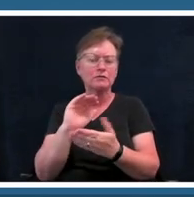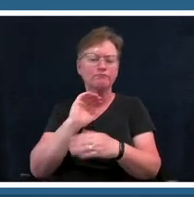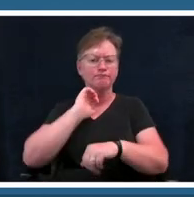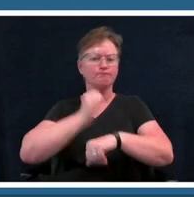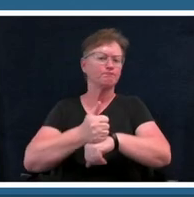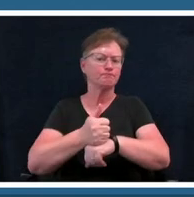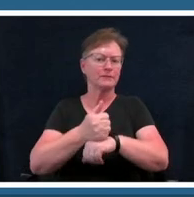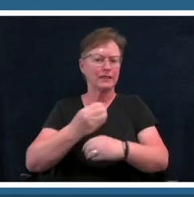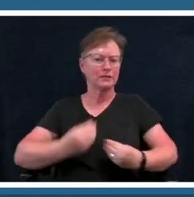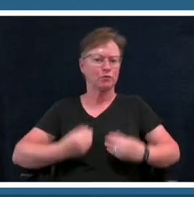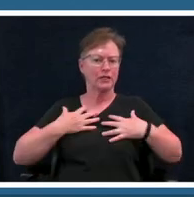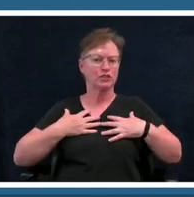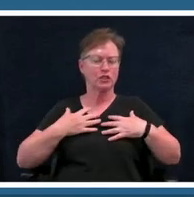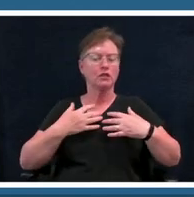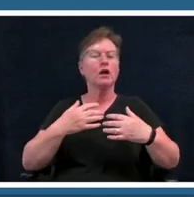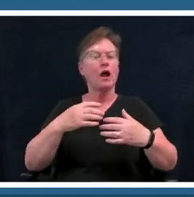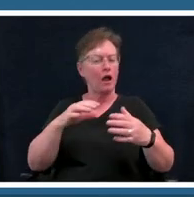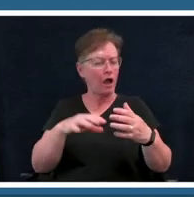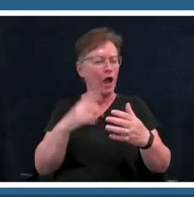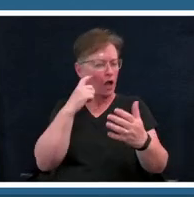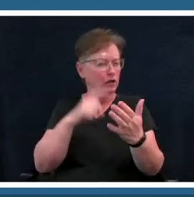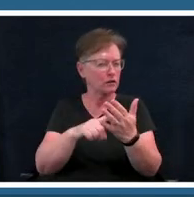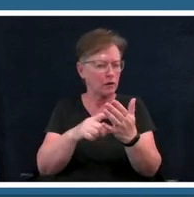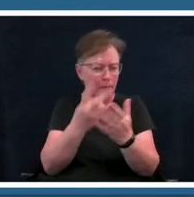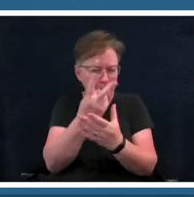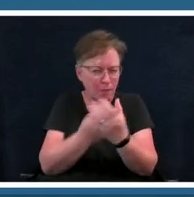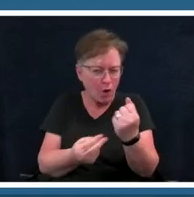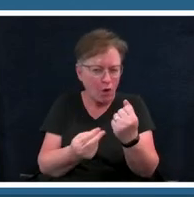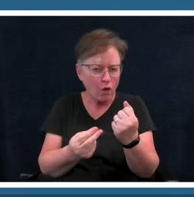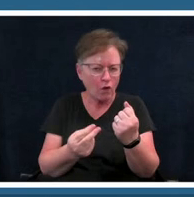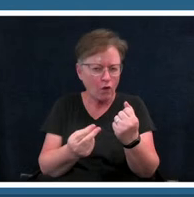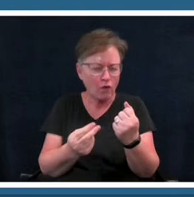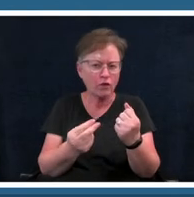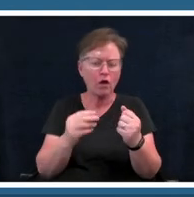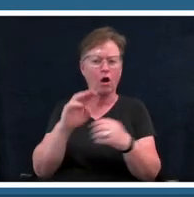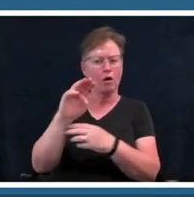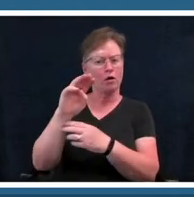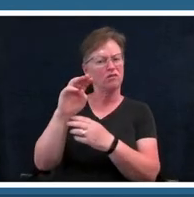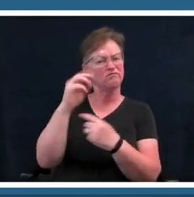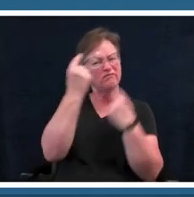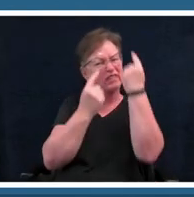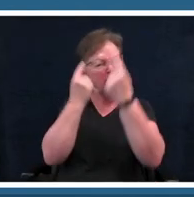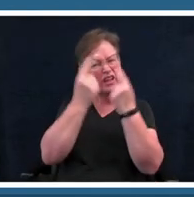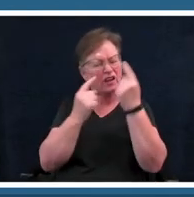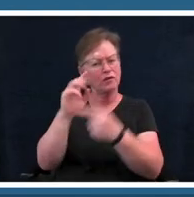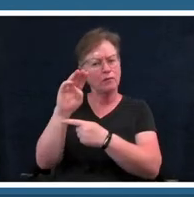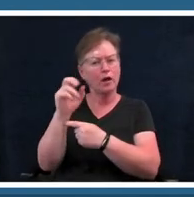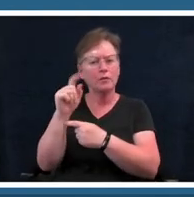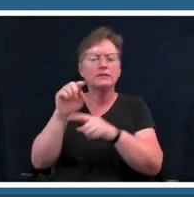um highlighting or thinking of monuments in a new different way either through